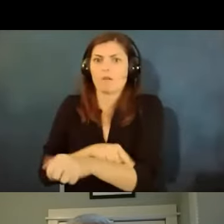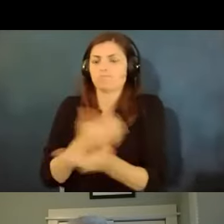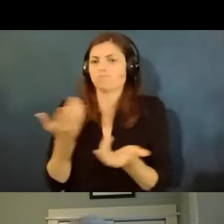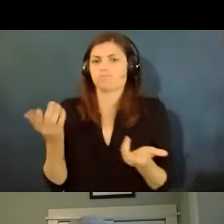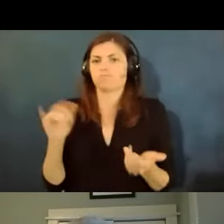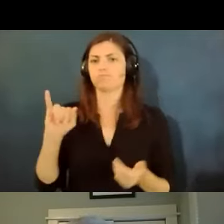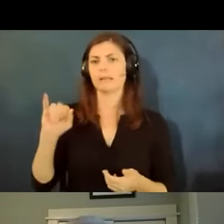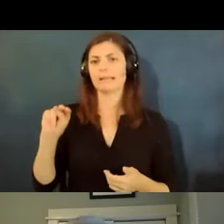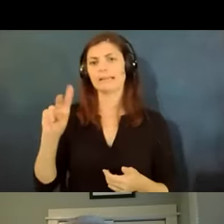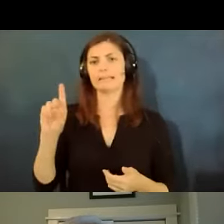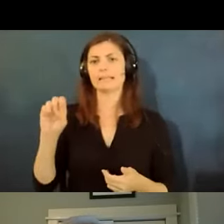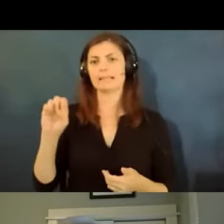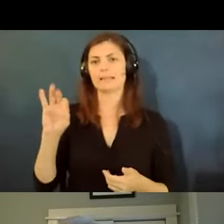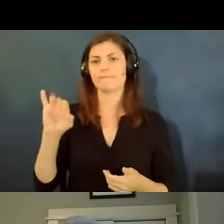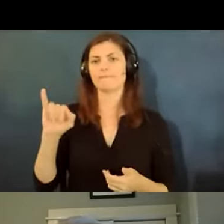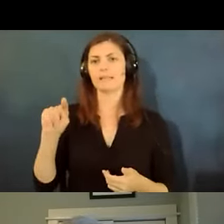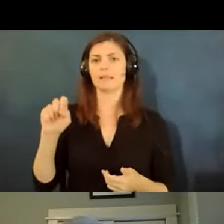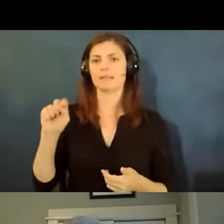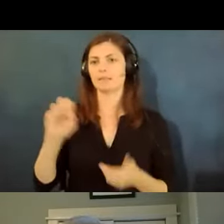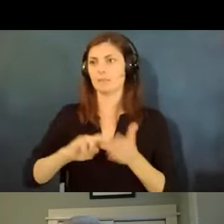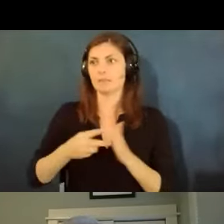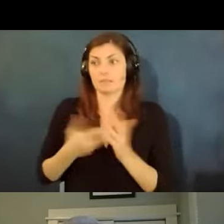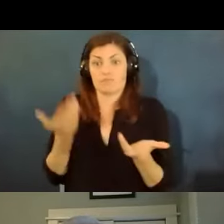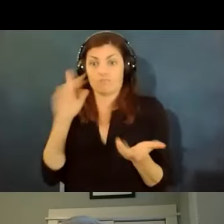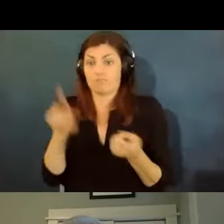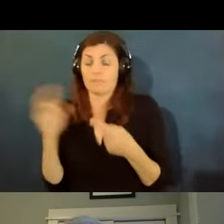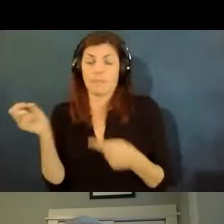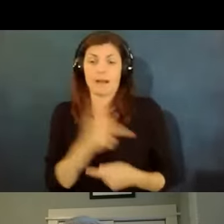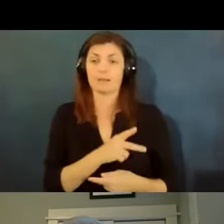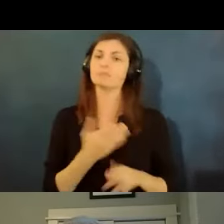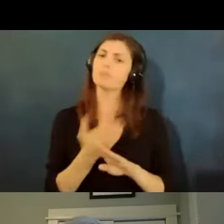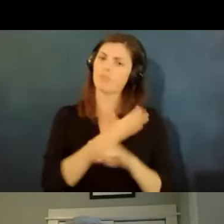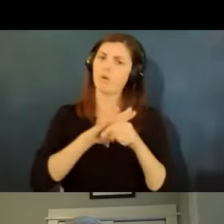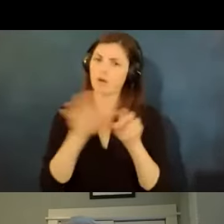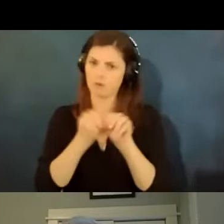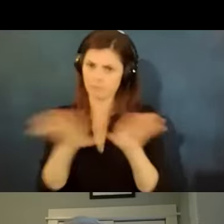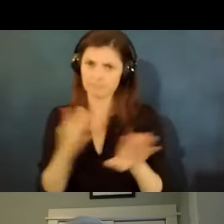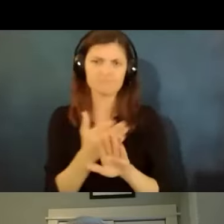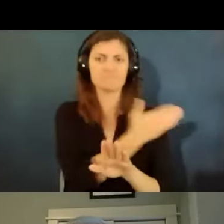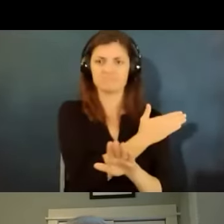for so before the pandemic when someone would come to us and say i need to ask for leave but